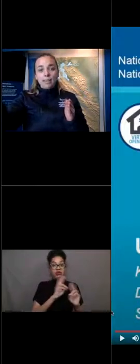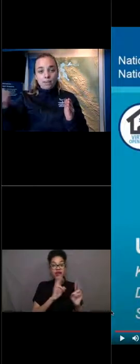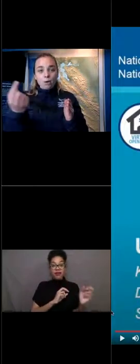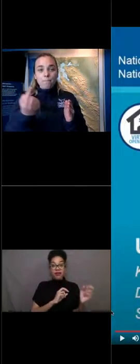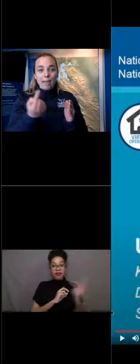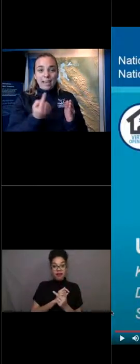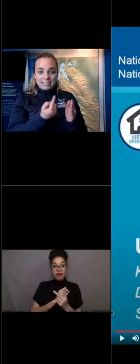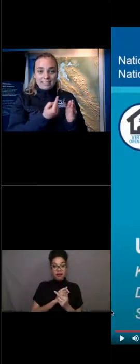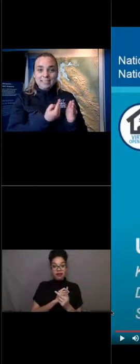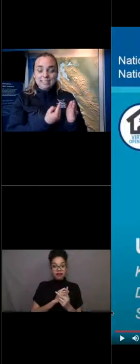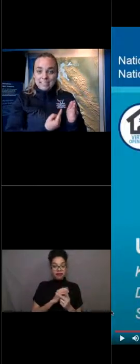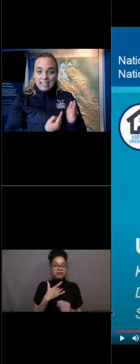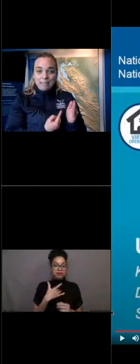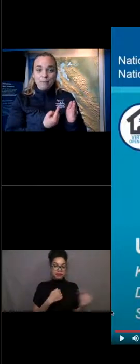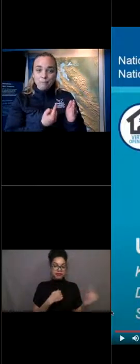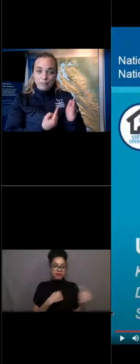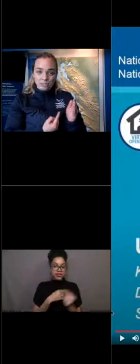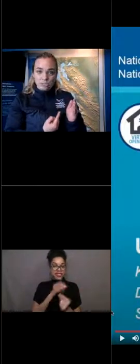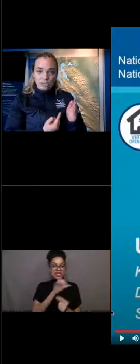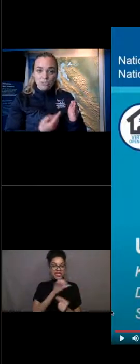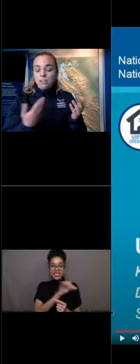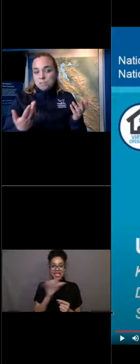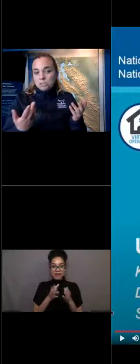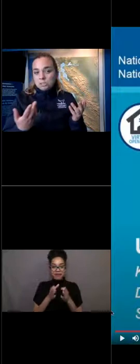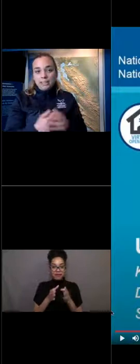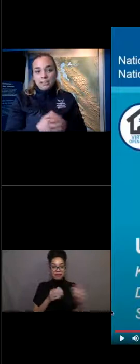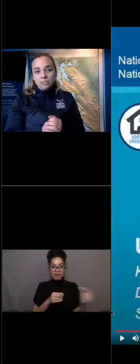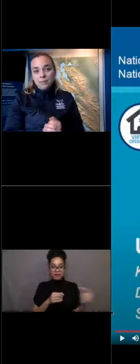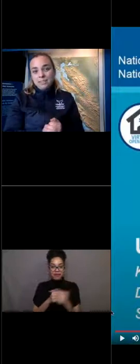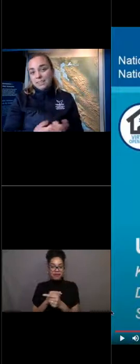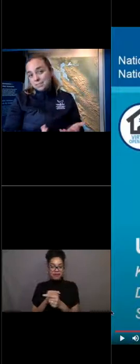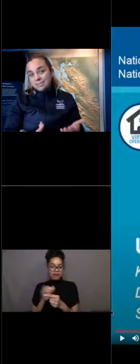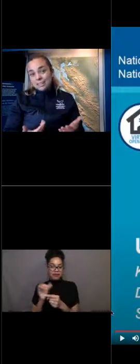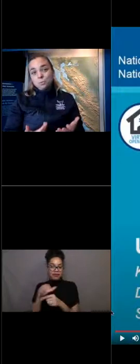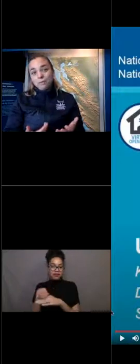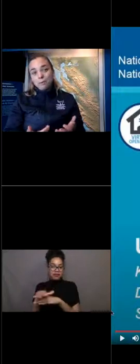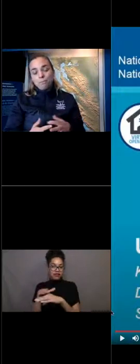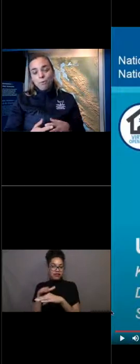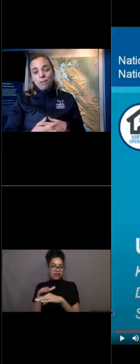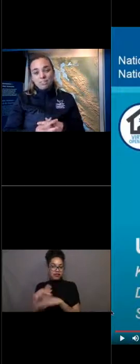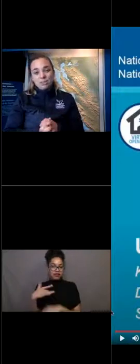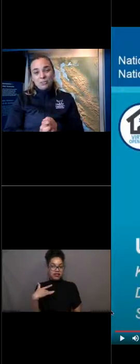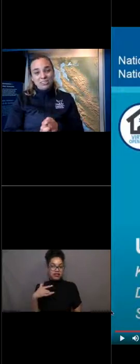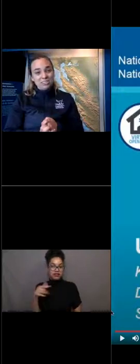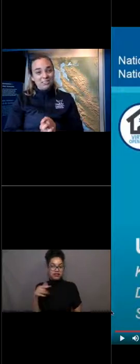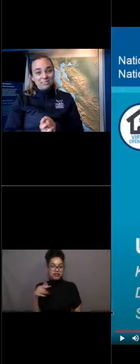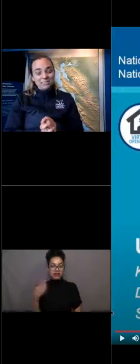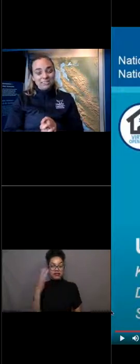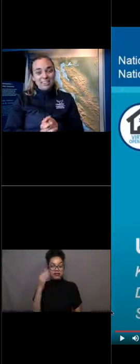they go back to the same beach. So the answer is because that's where they were born. So it's just,